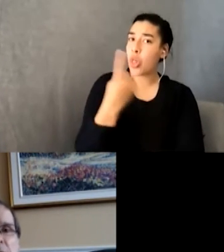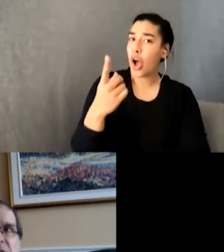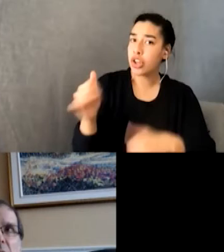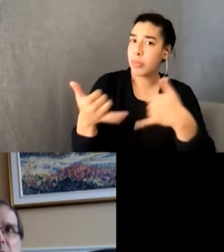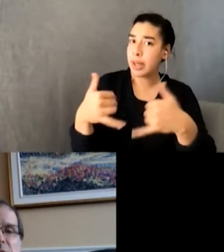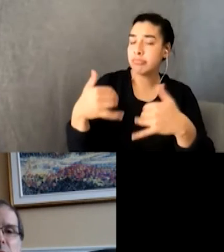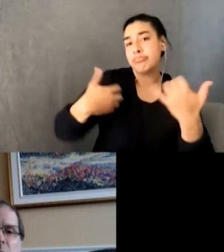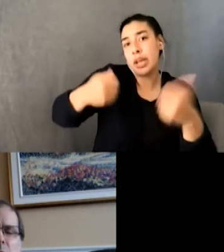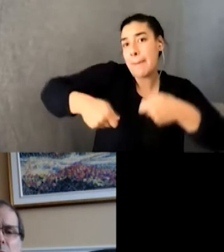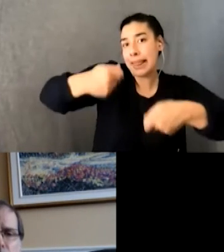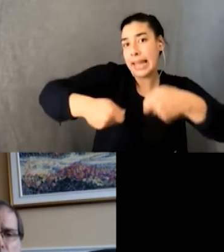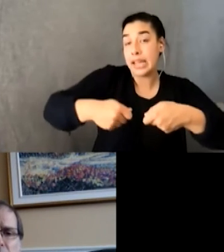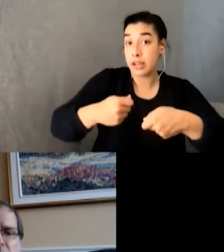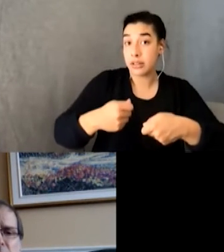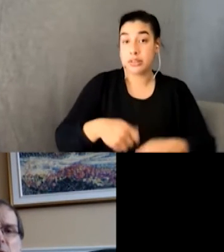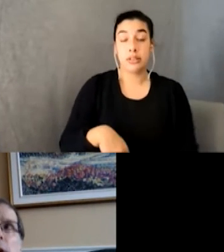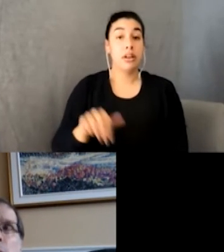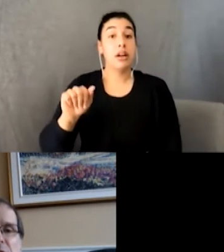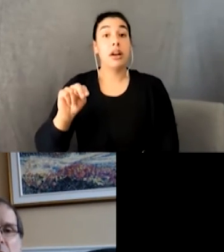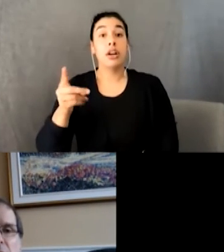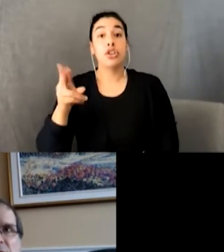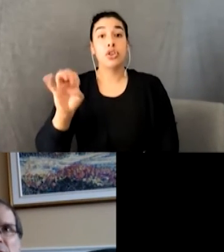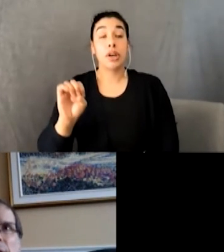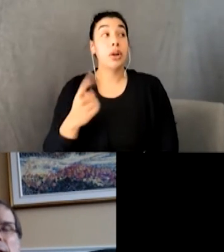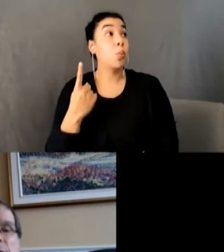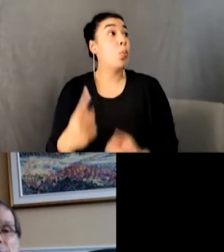Silence. “Two years?” More silence. “Five?”